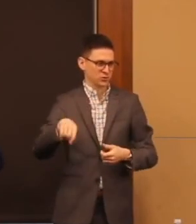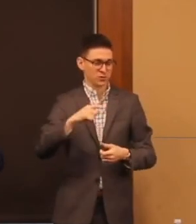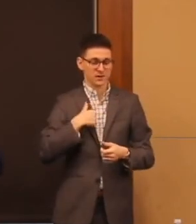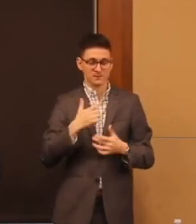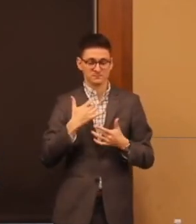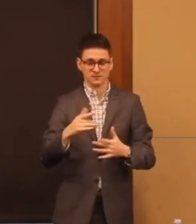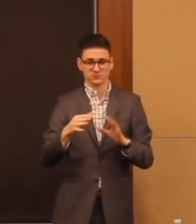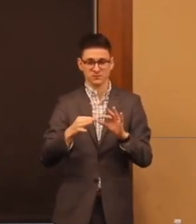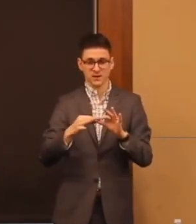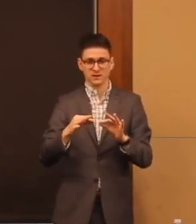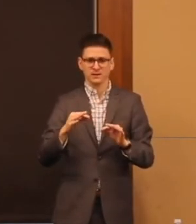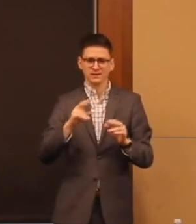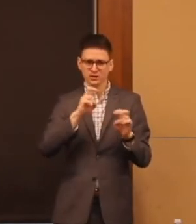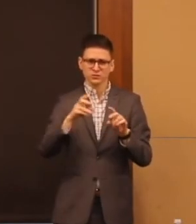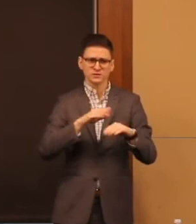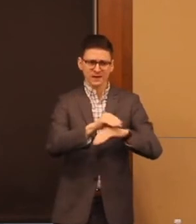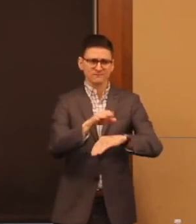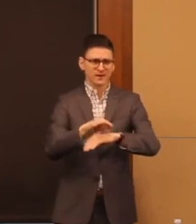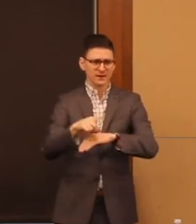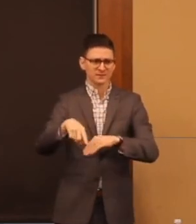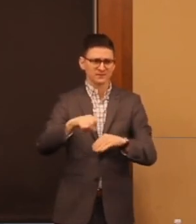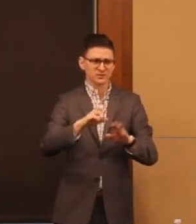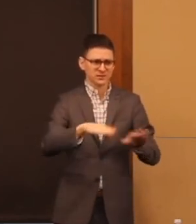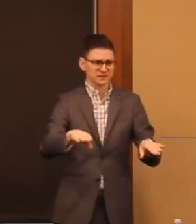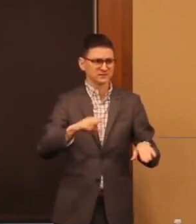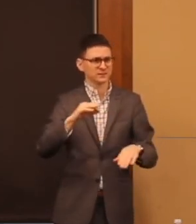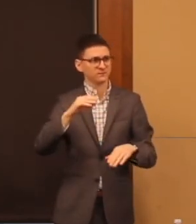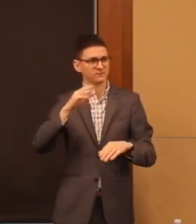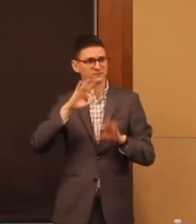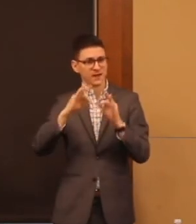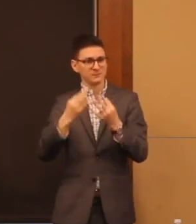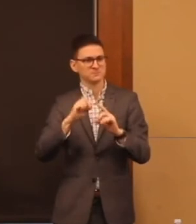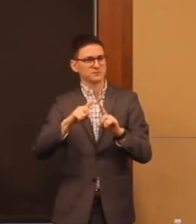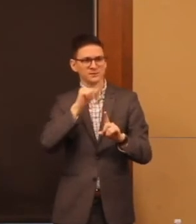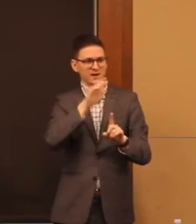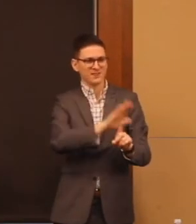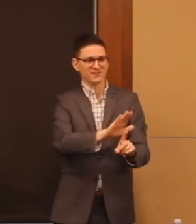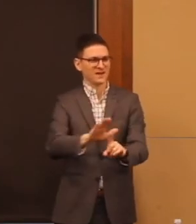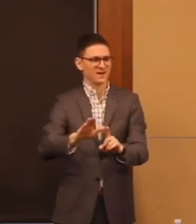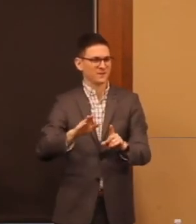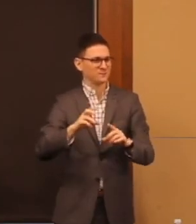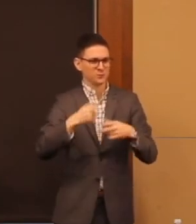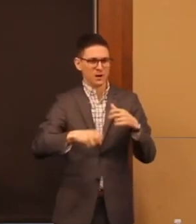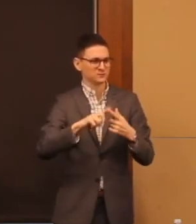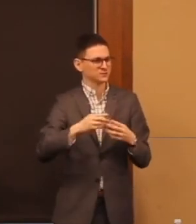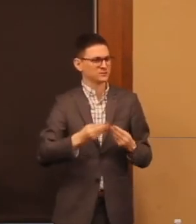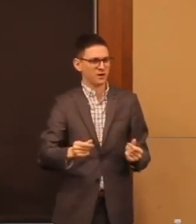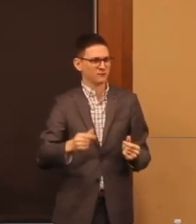that affect kids and families, they're not kids and families problems to solve. They're our problems to solve.